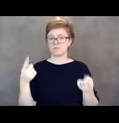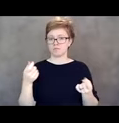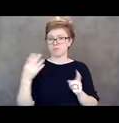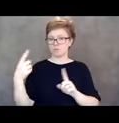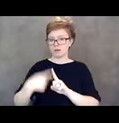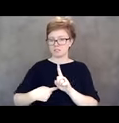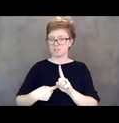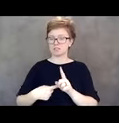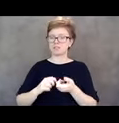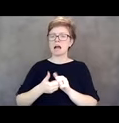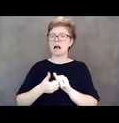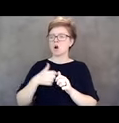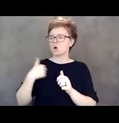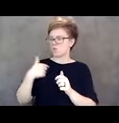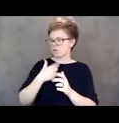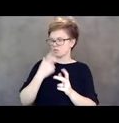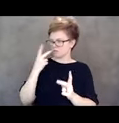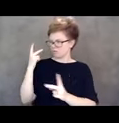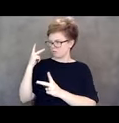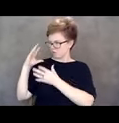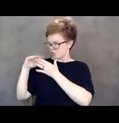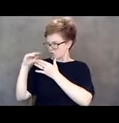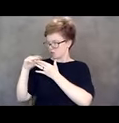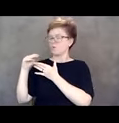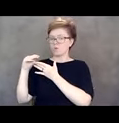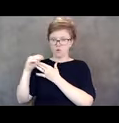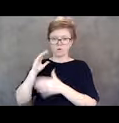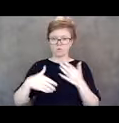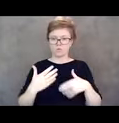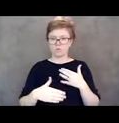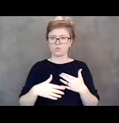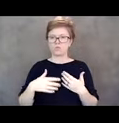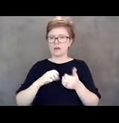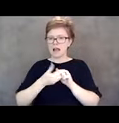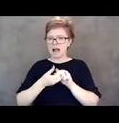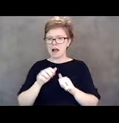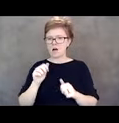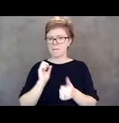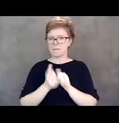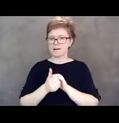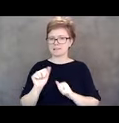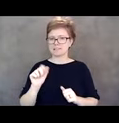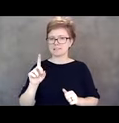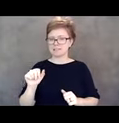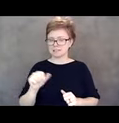about, you know, how the ADA got passed, why it was important and why it remains important 30 years later.